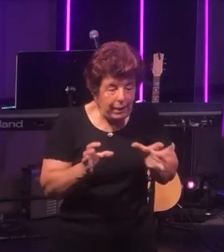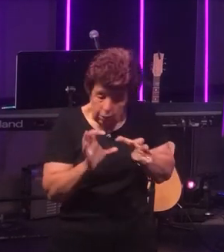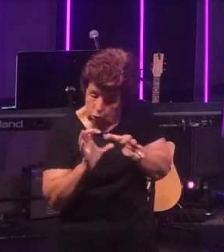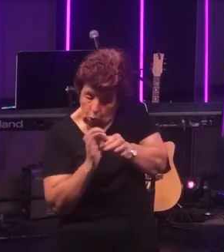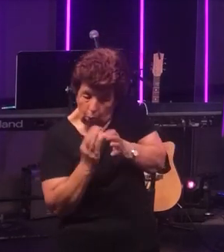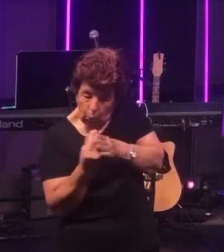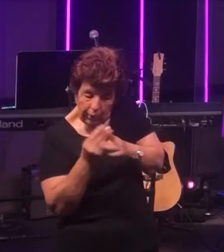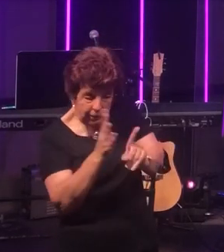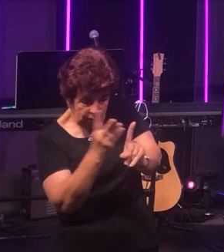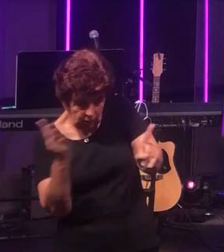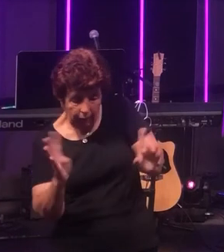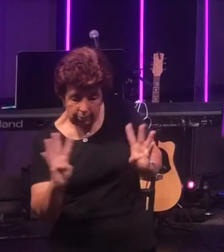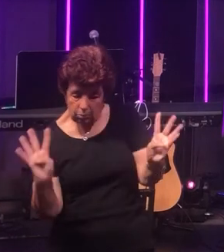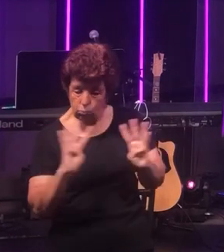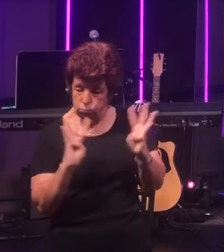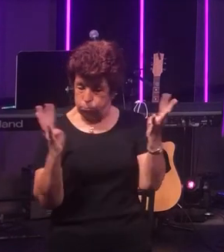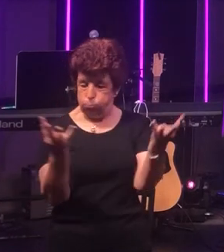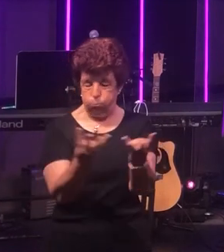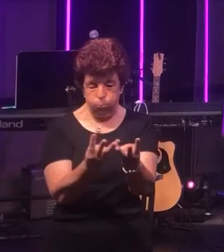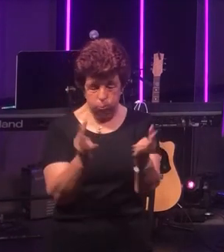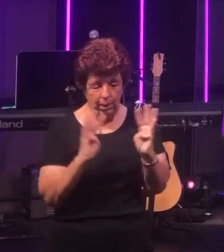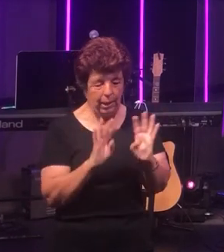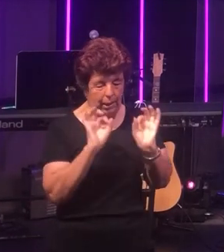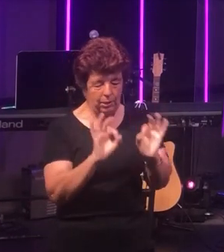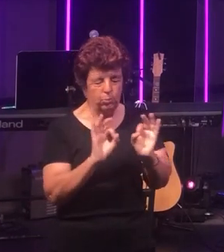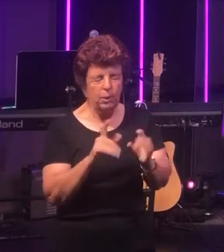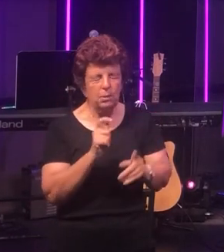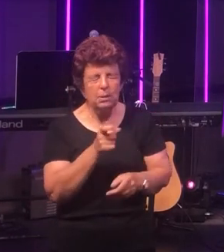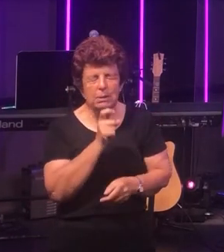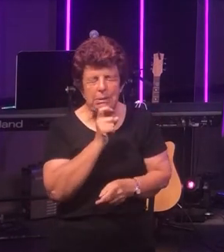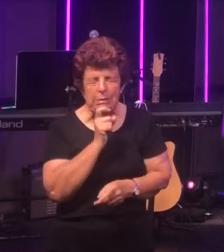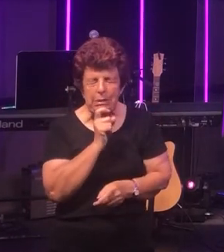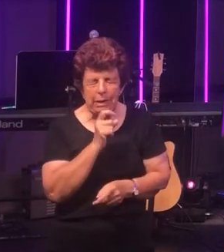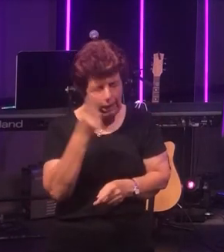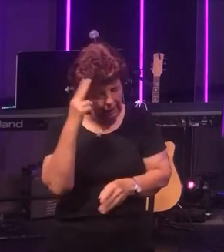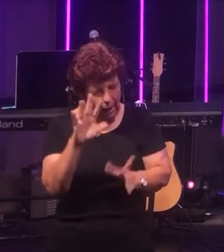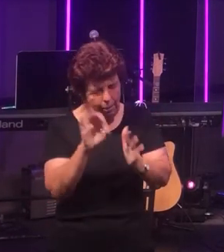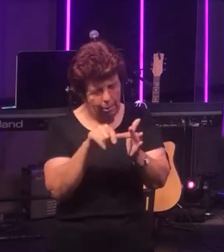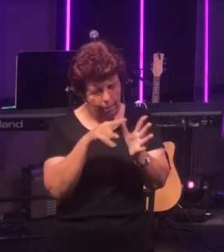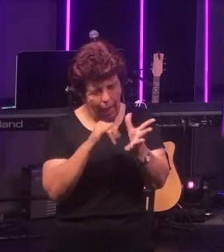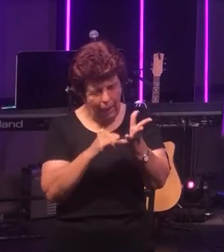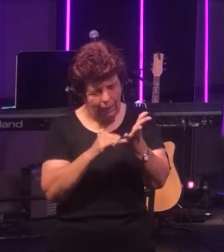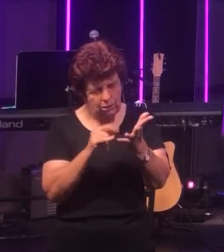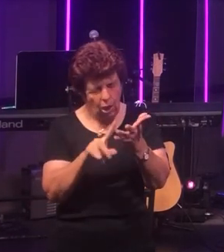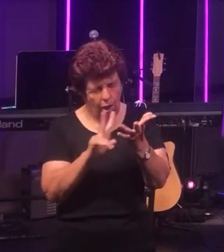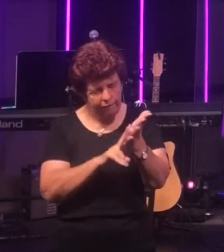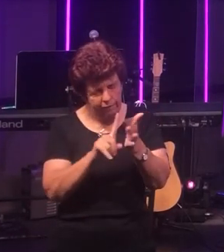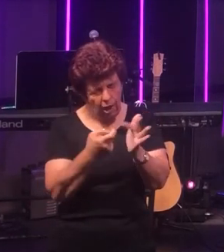gathered with them at this special meal called a Passover meal and as they